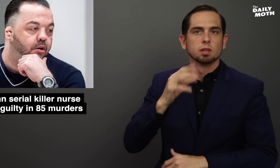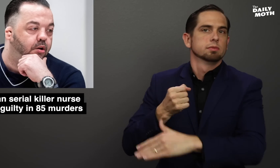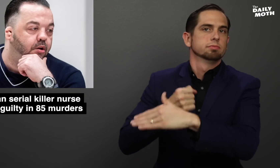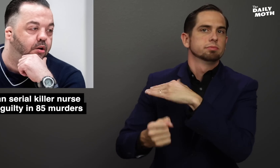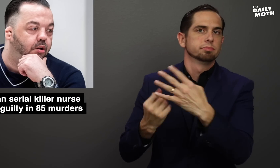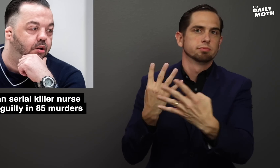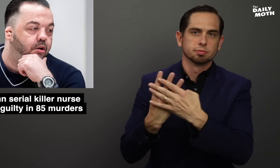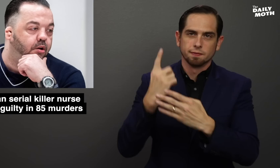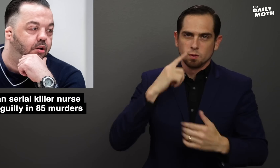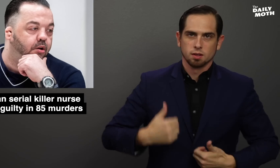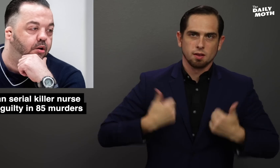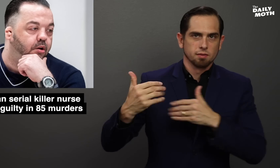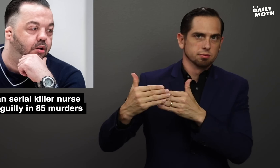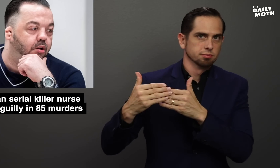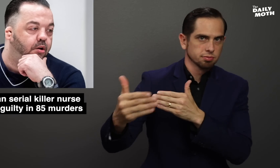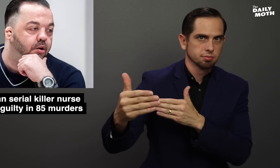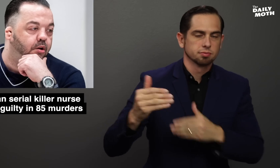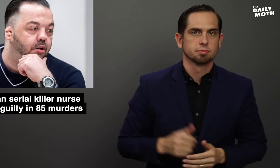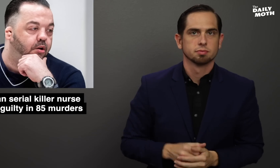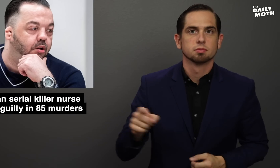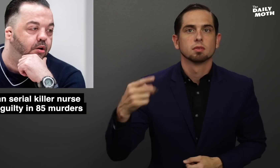He will be imprisoned for life.